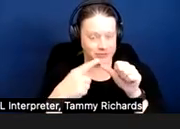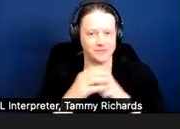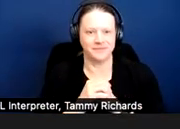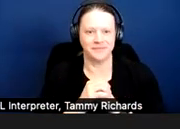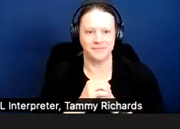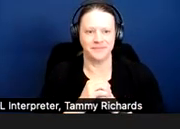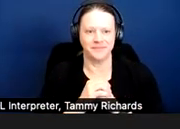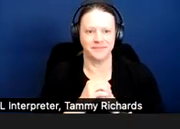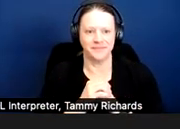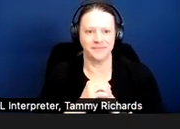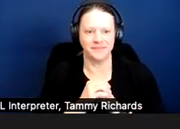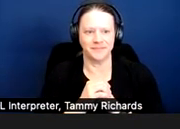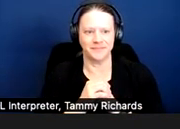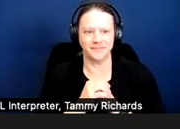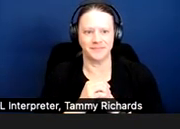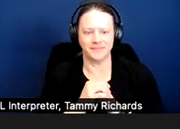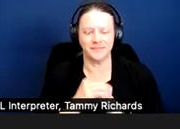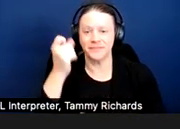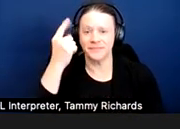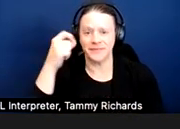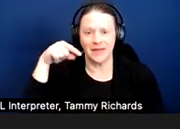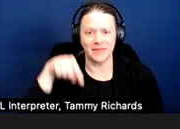This is a Zoom webinar.